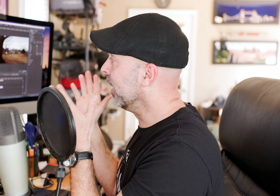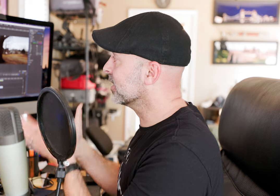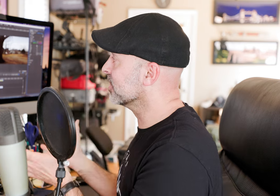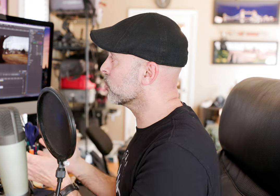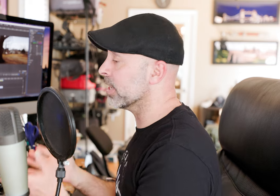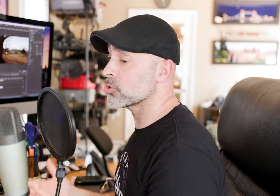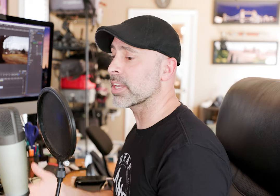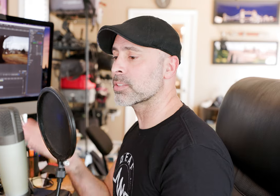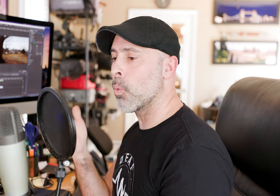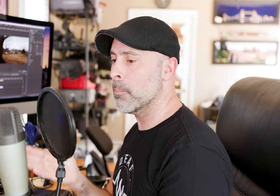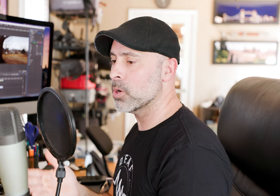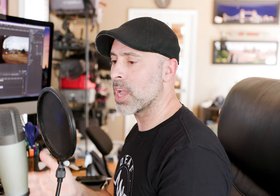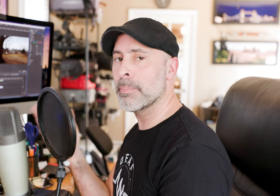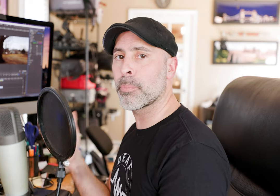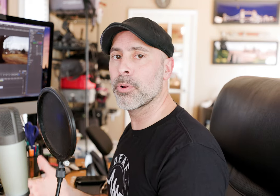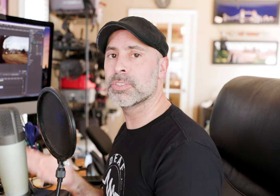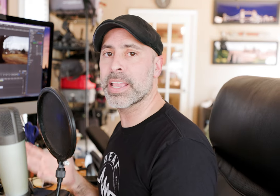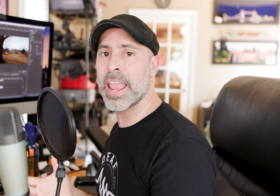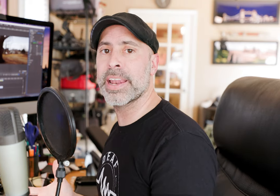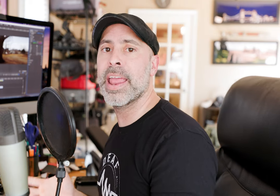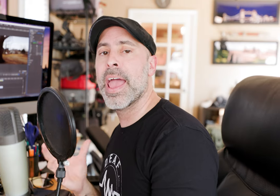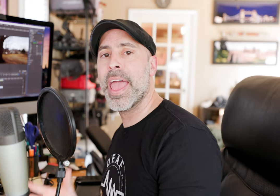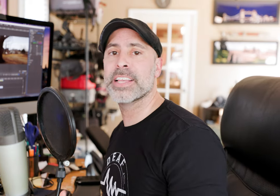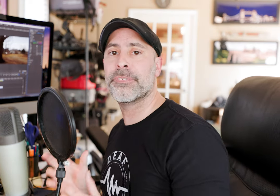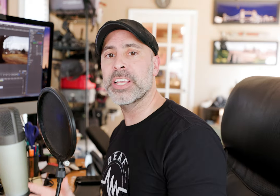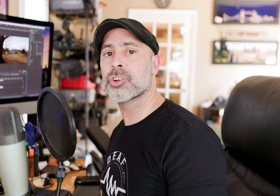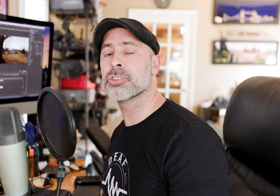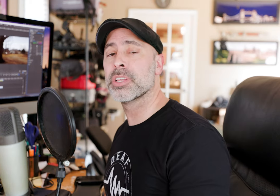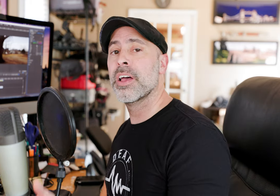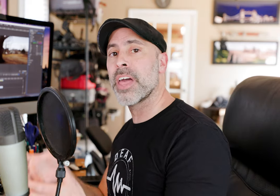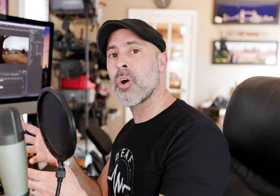think this is really interesting it's one more time it proves that Canon has features that are